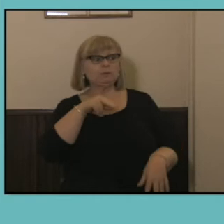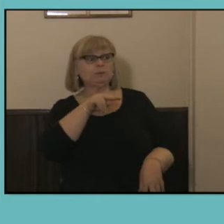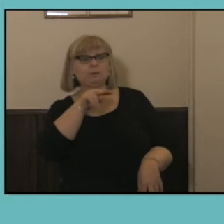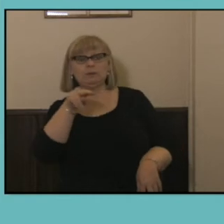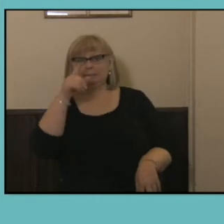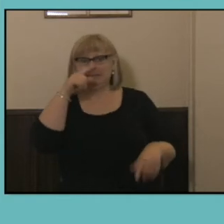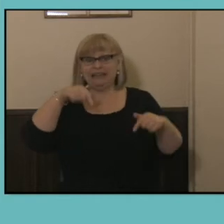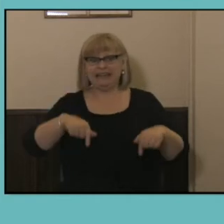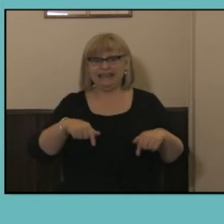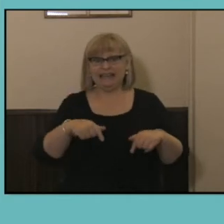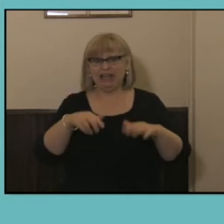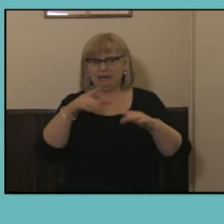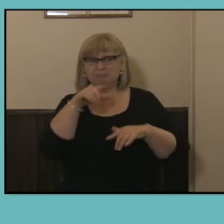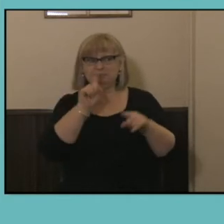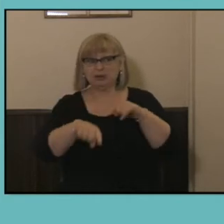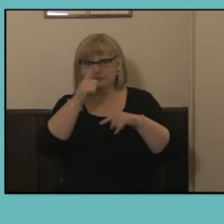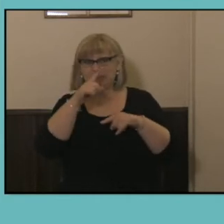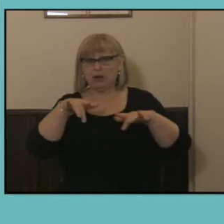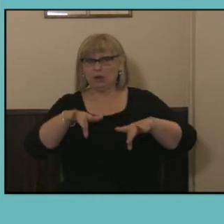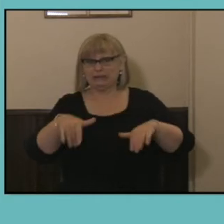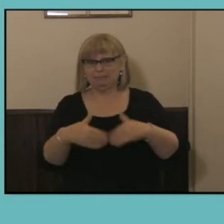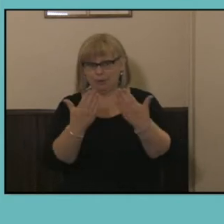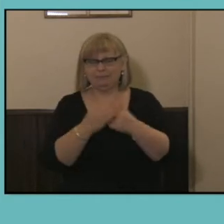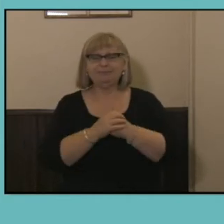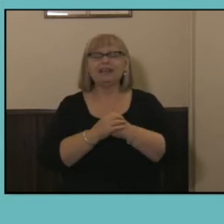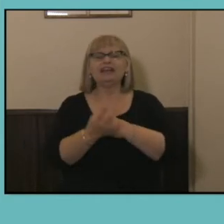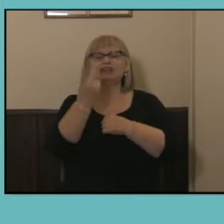and truly before a number of your times. So 2016 Census Data continues the